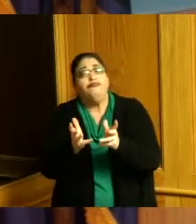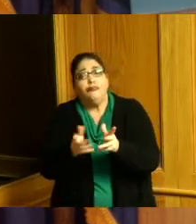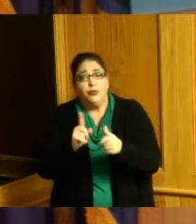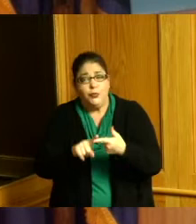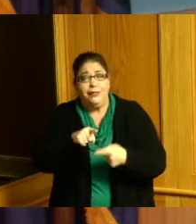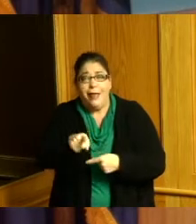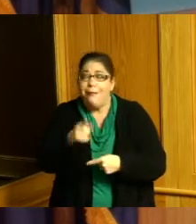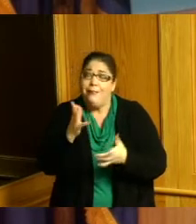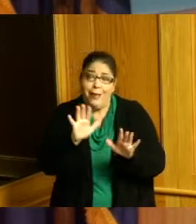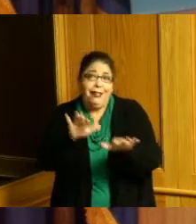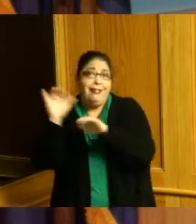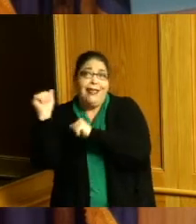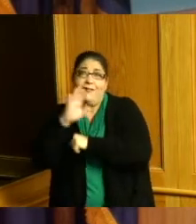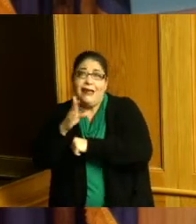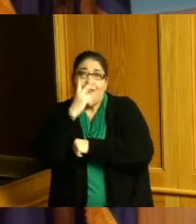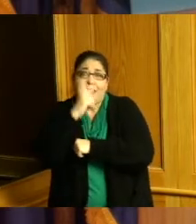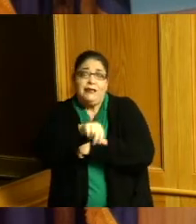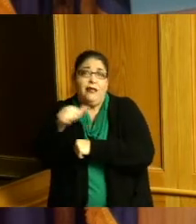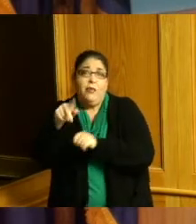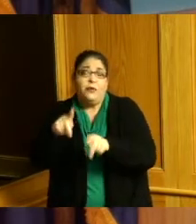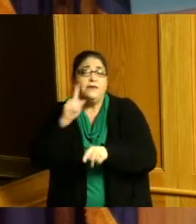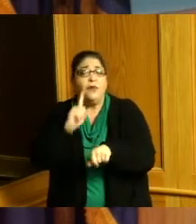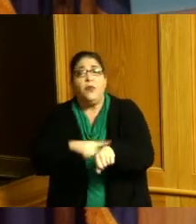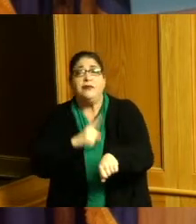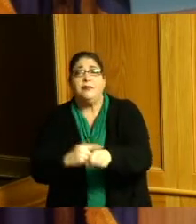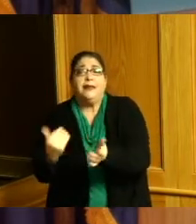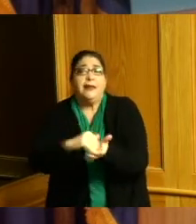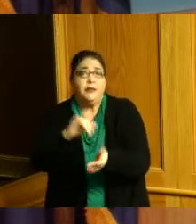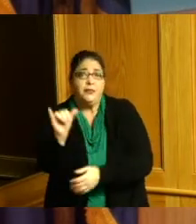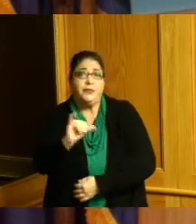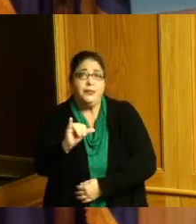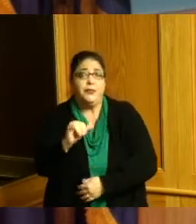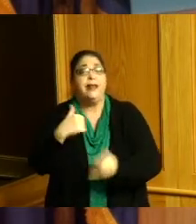there giving out food partnering with the free store food bank and now they have a food pantry